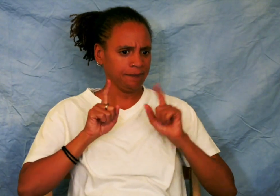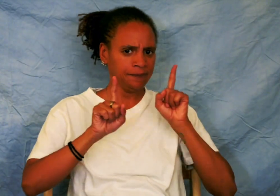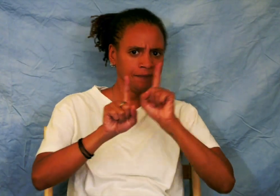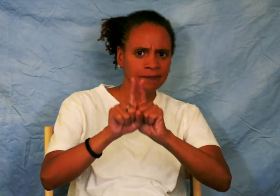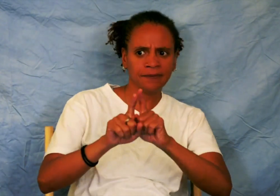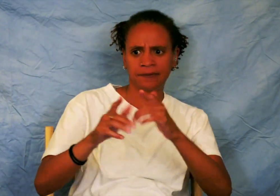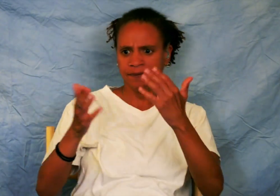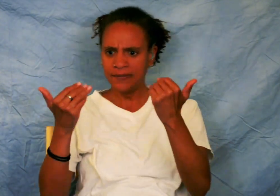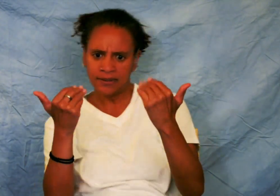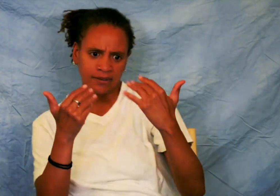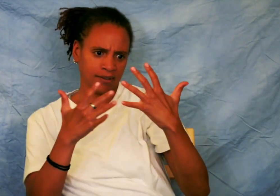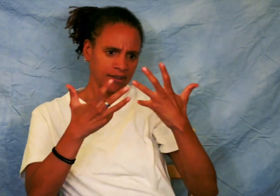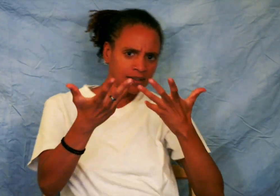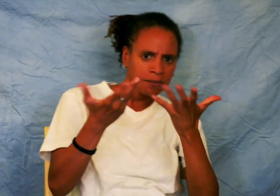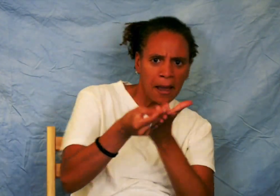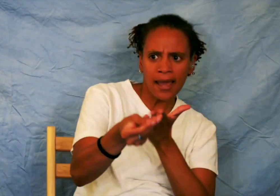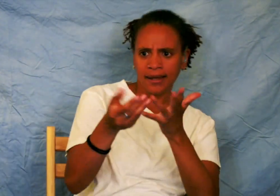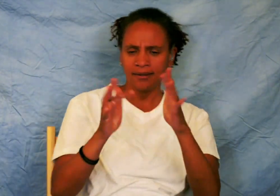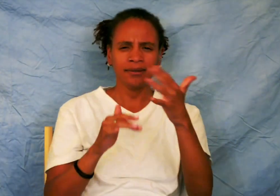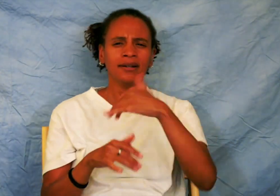up alongside me and try to convince me to buy something. It's just as I had said in